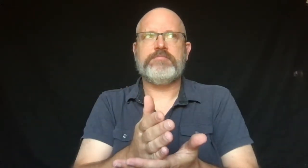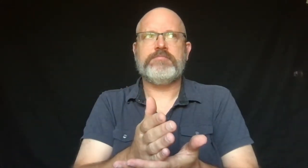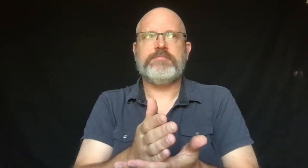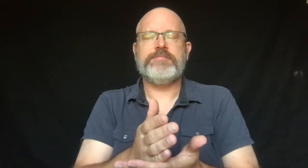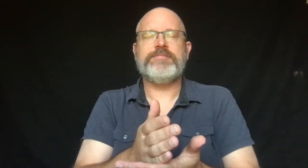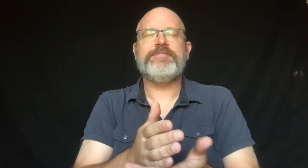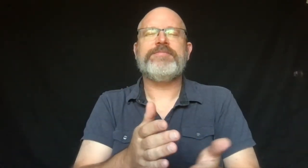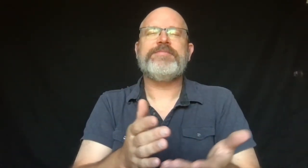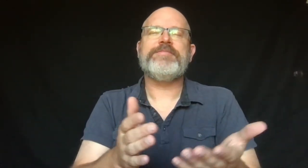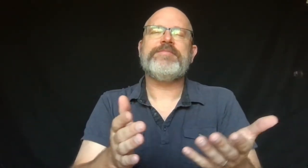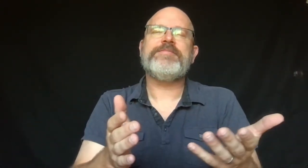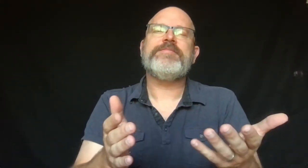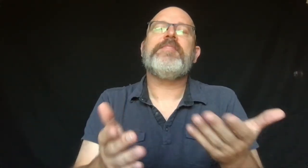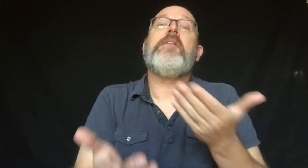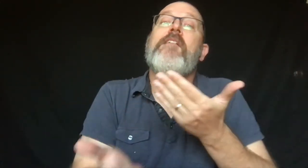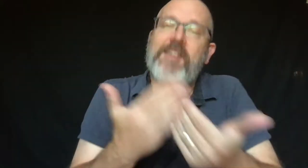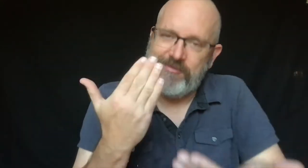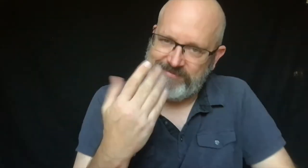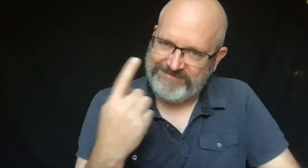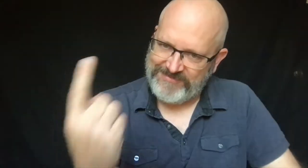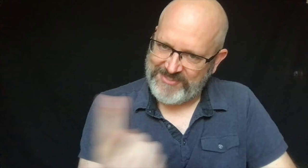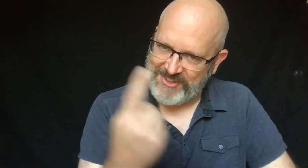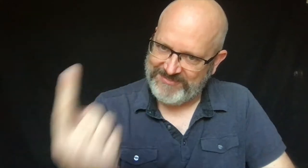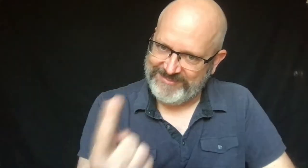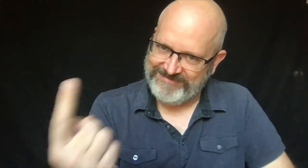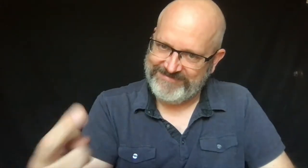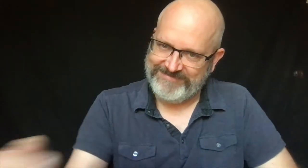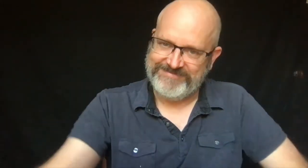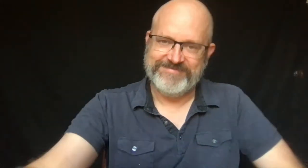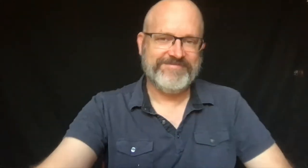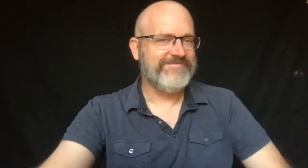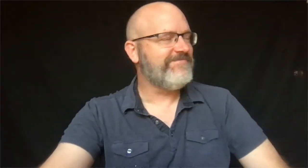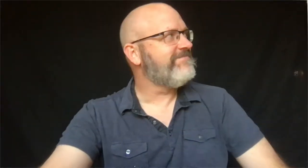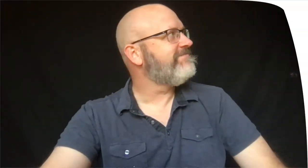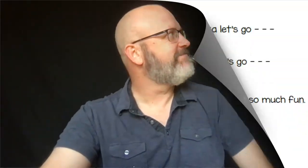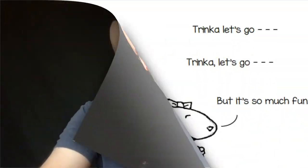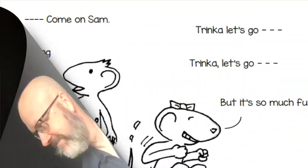Well... almost always.